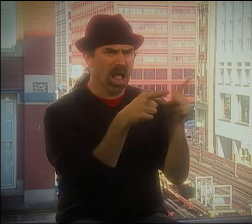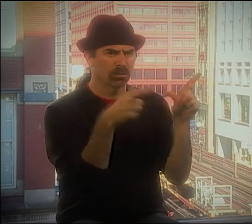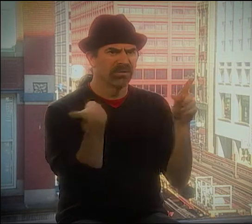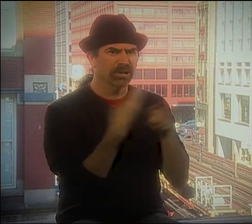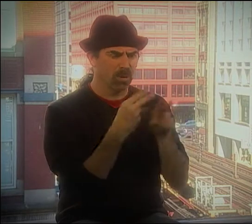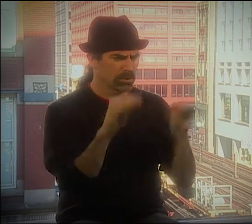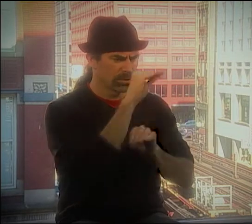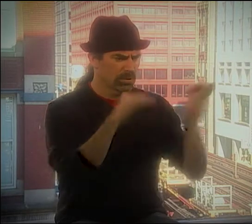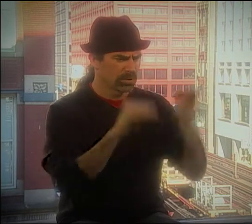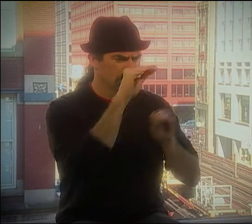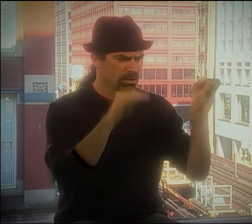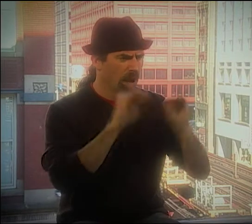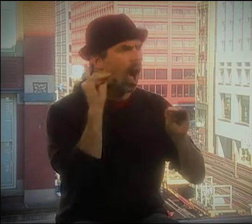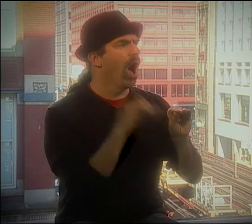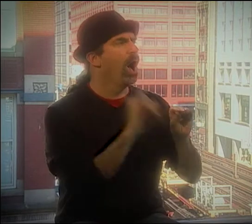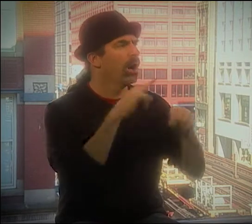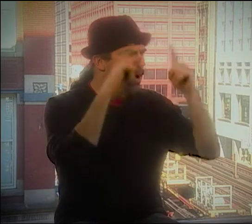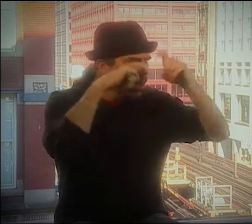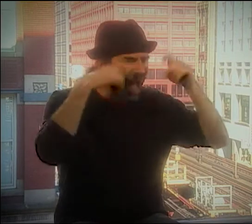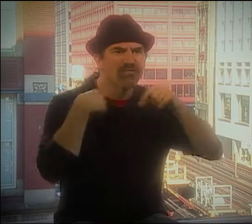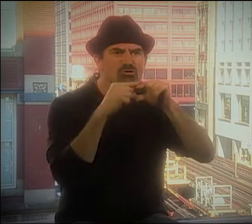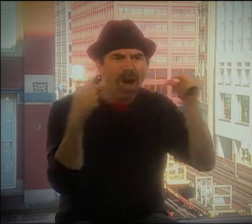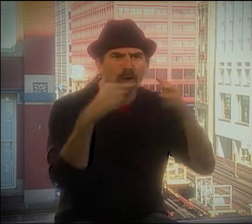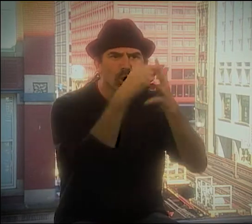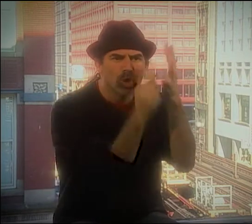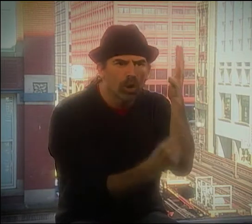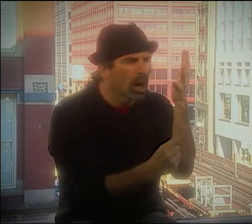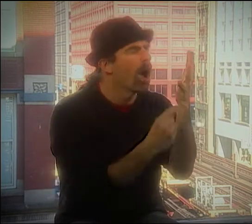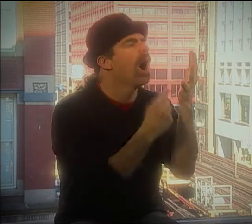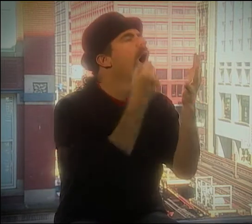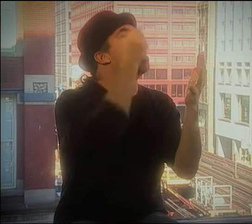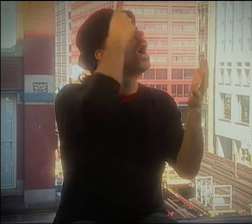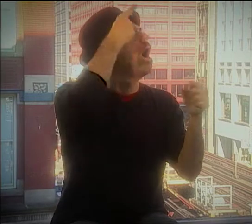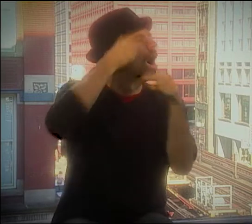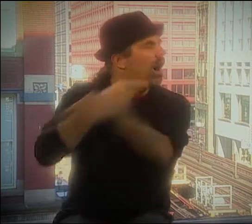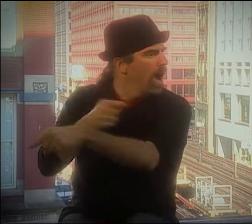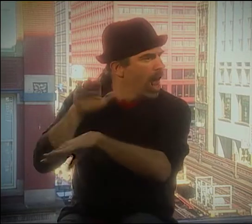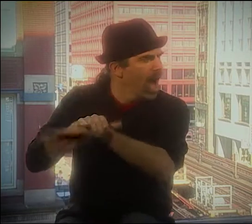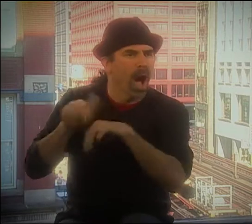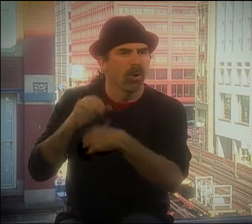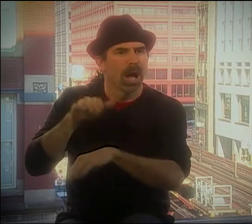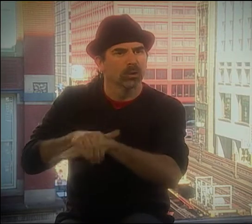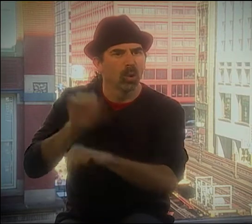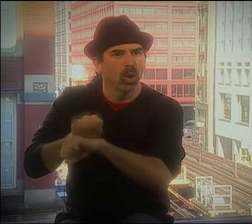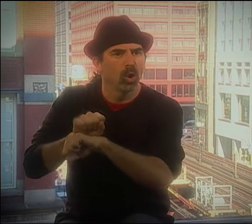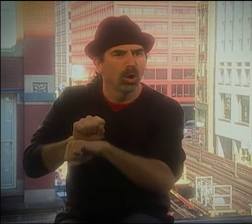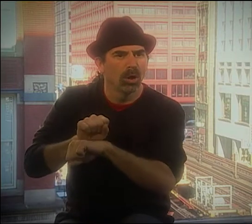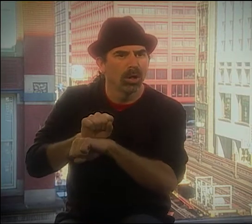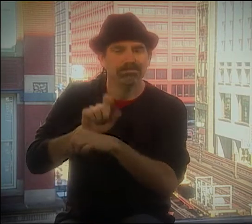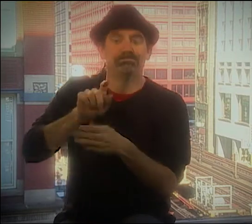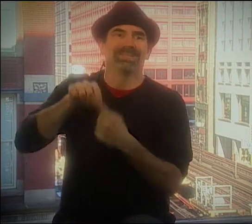YOU KNOW, BECAUSE I WAS AWARE OF THE LANGUAGE, AND I STARTED LEARNING ABOUT THE GRAMMAR AND GOING, "OH, SO THIS IS HOW